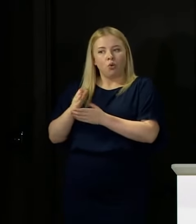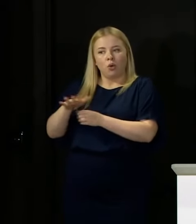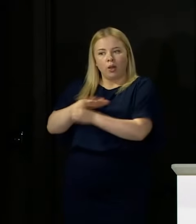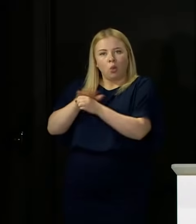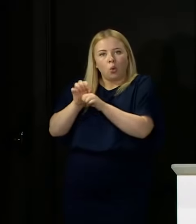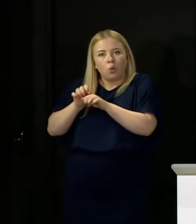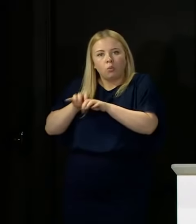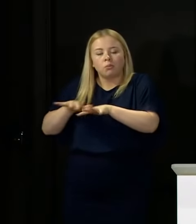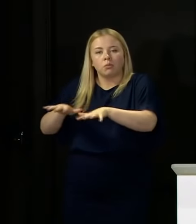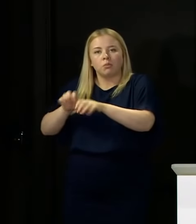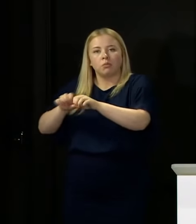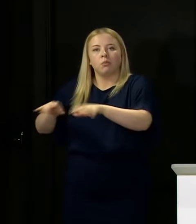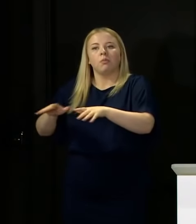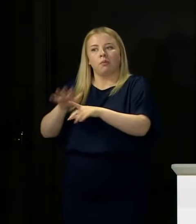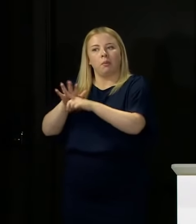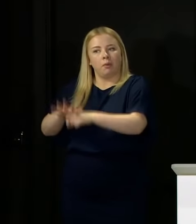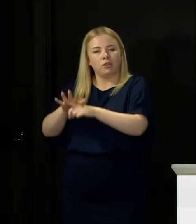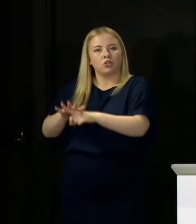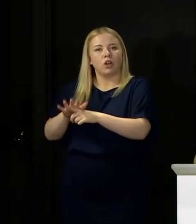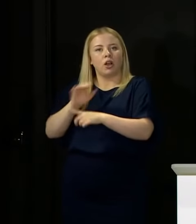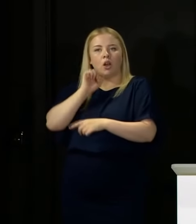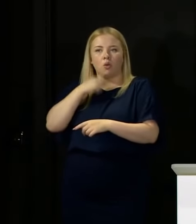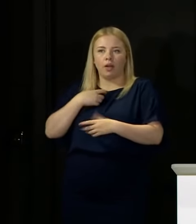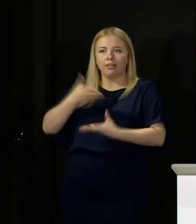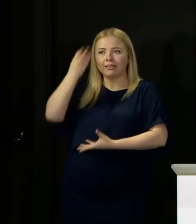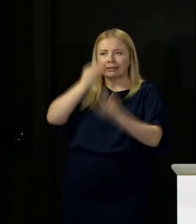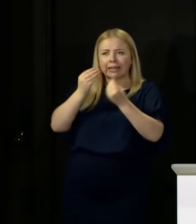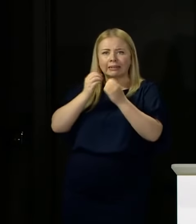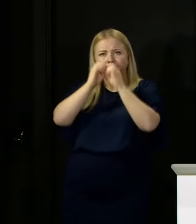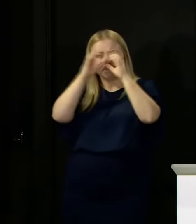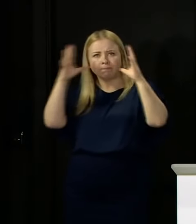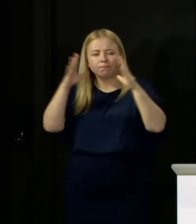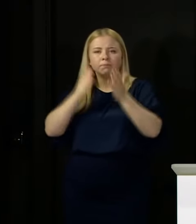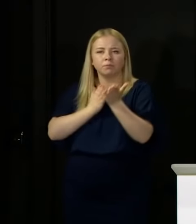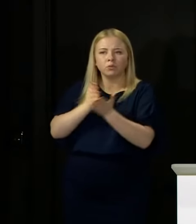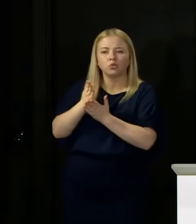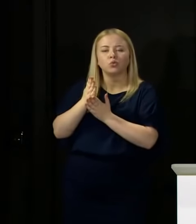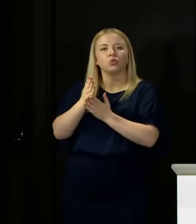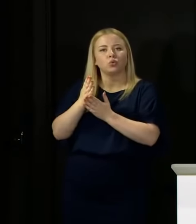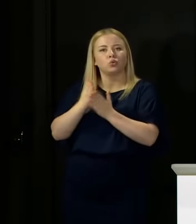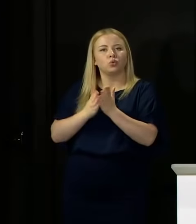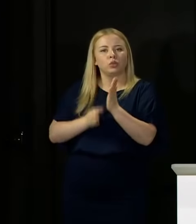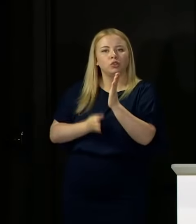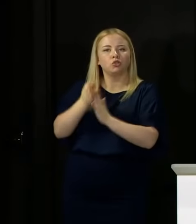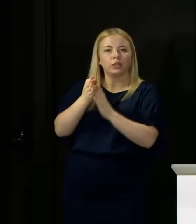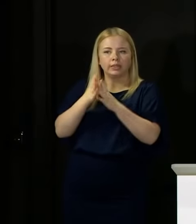sure that we learn any lessons and we increase its effectiveness if we need to do that.